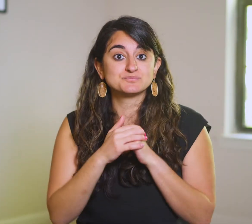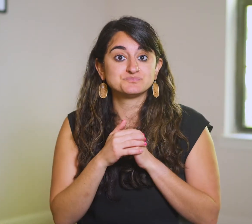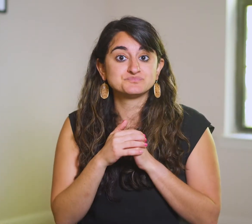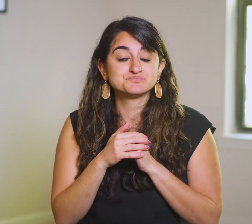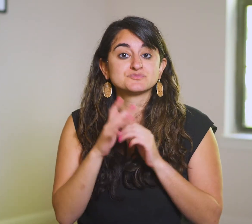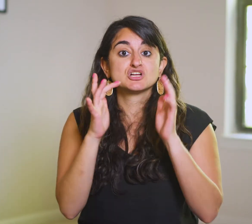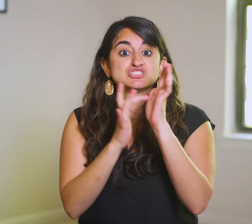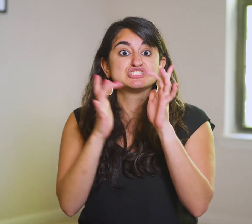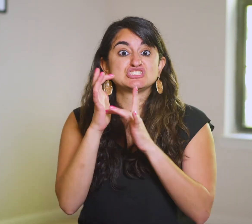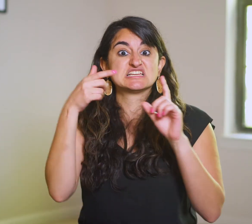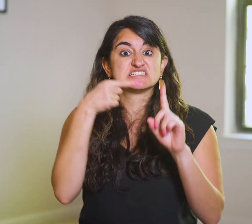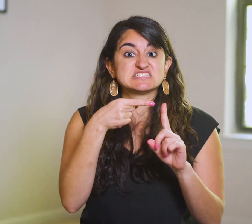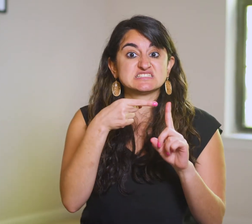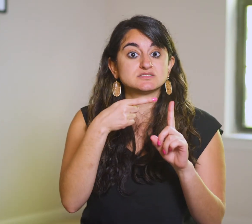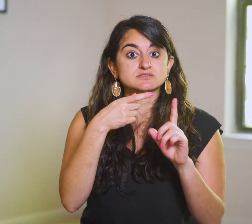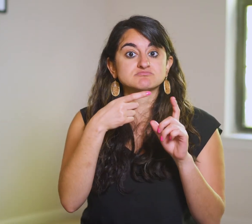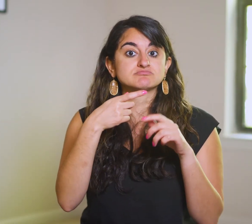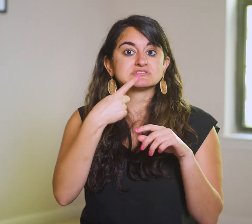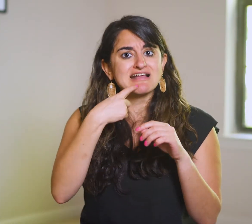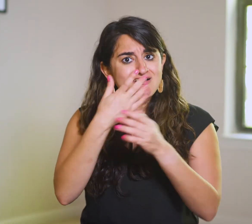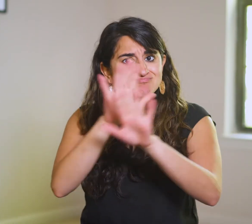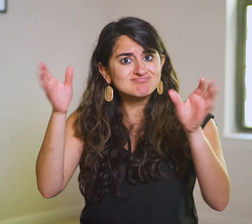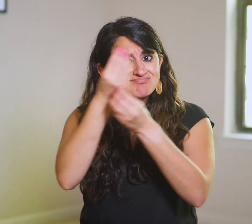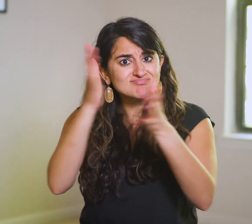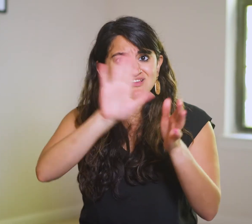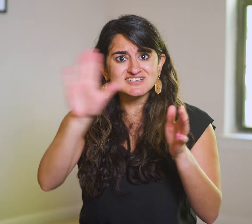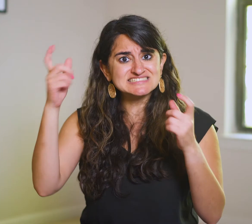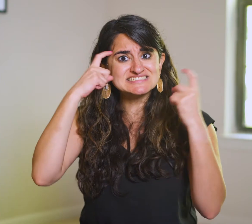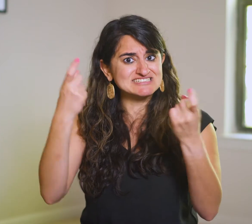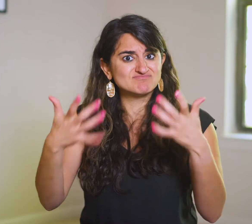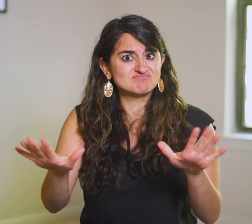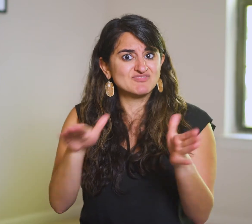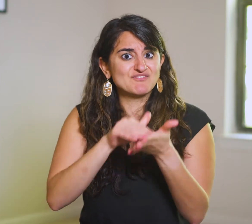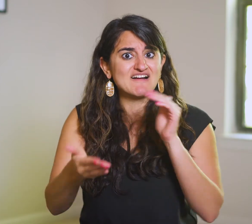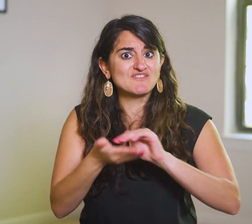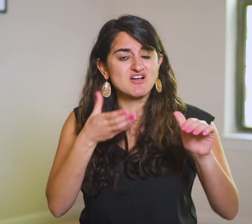Jesus is moved by the man’s situation